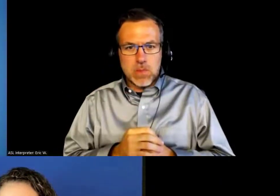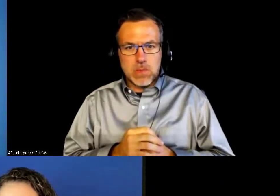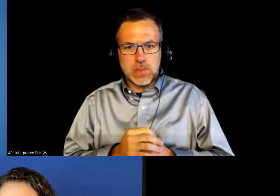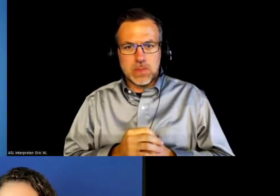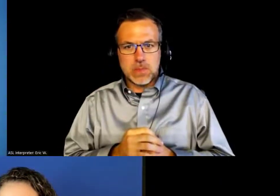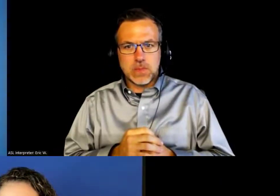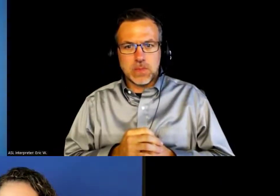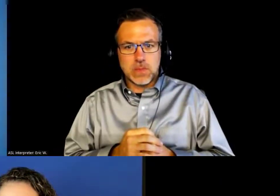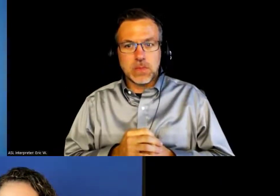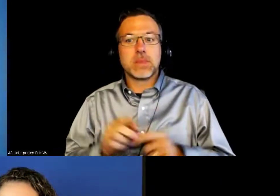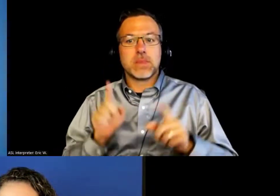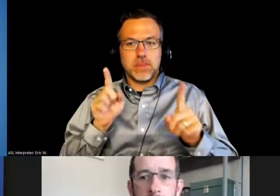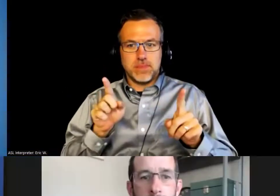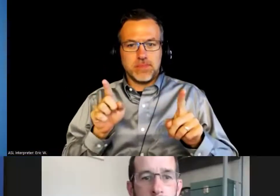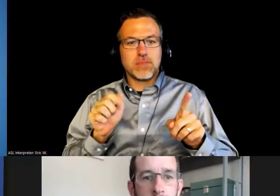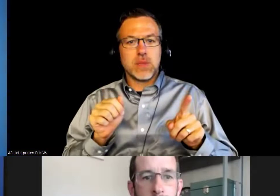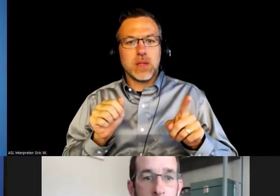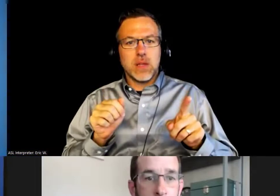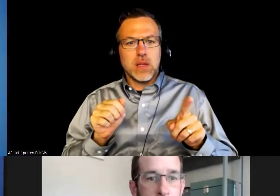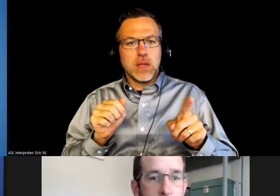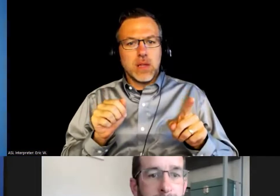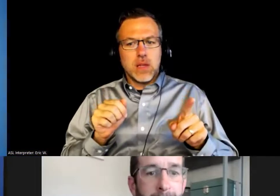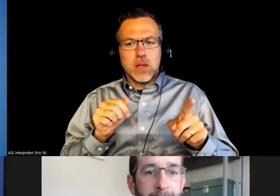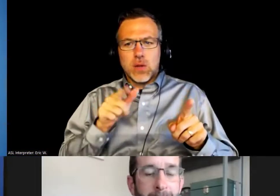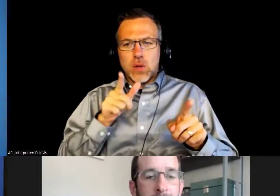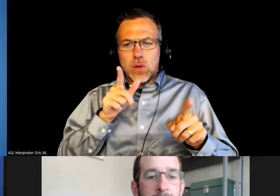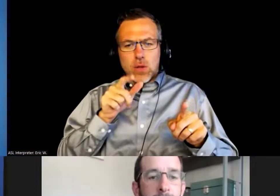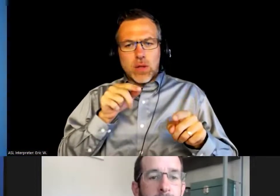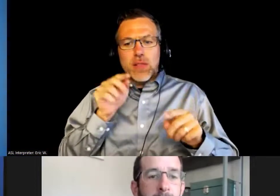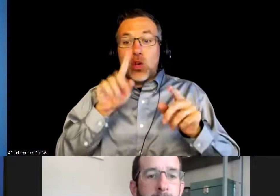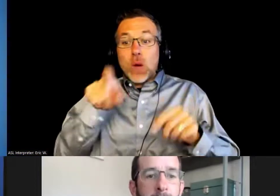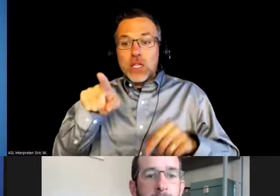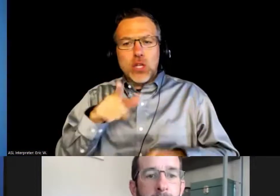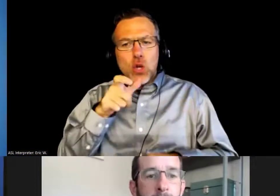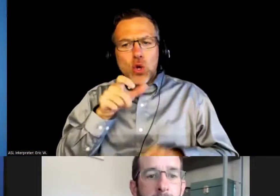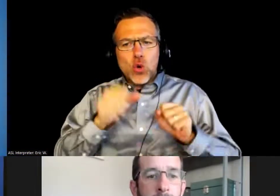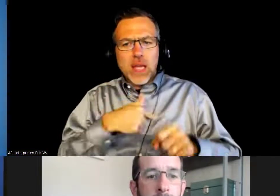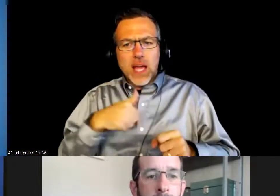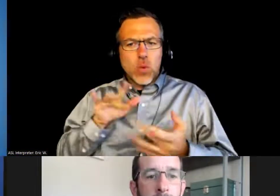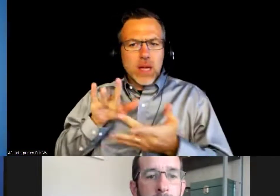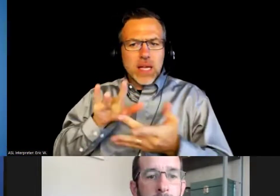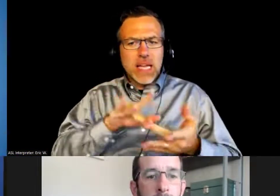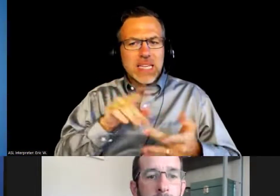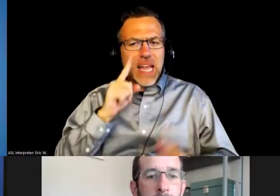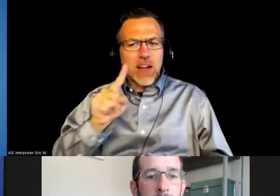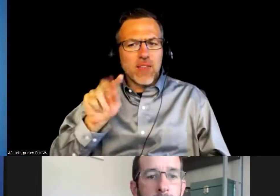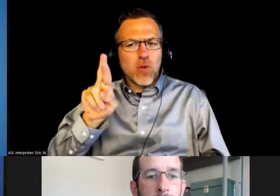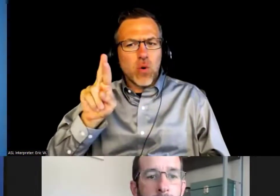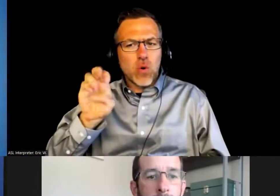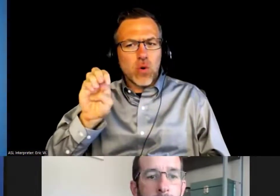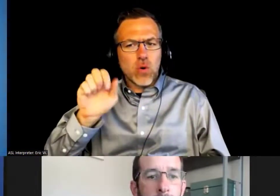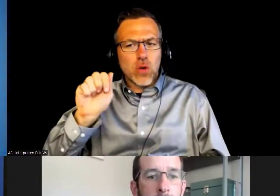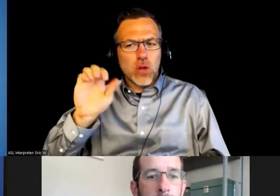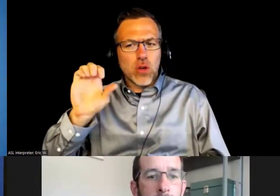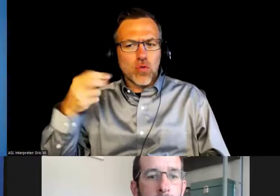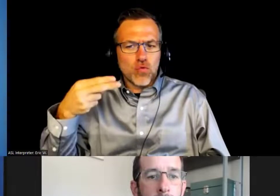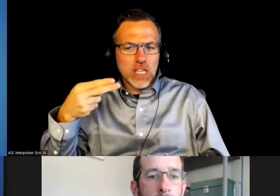Ah, okay. Is there someone that we can contact for the Reach subcategory to pitch our project